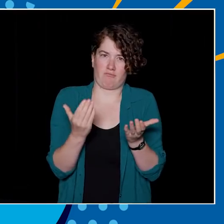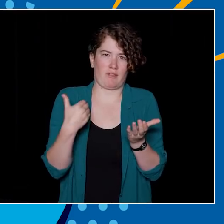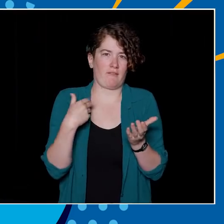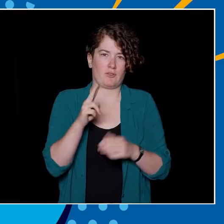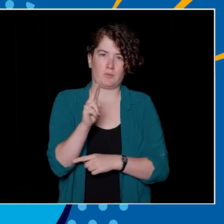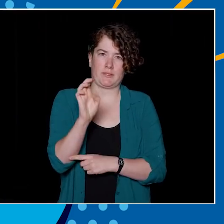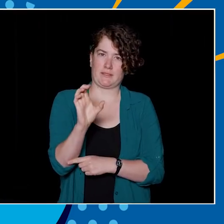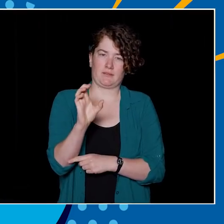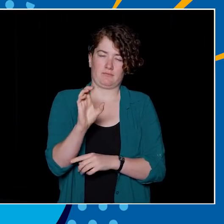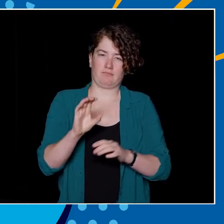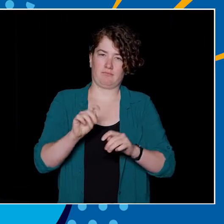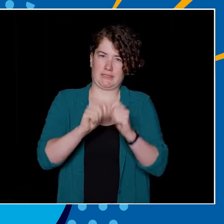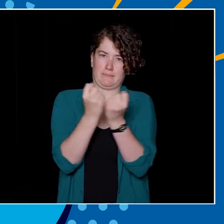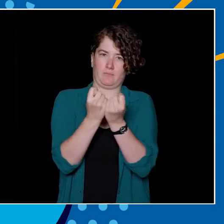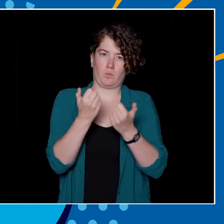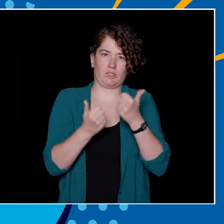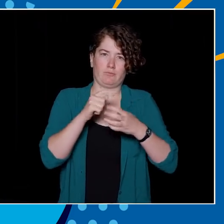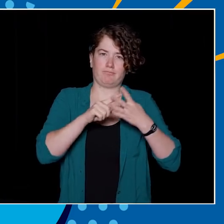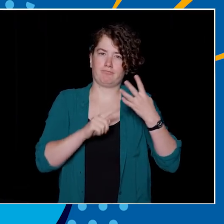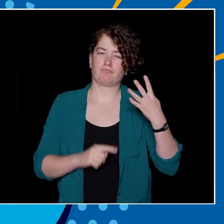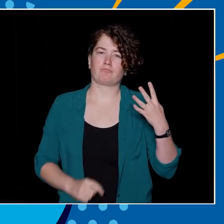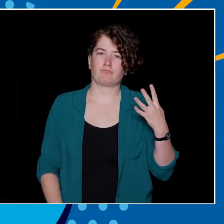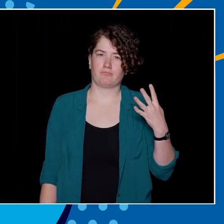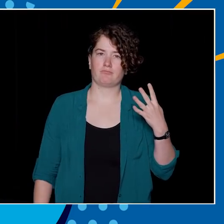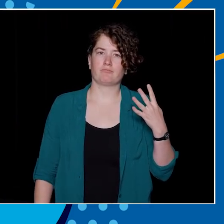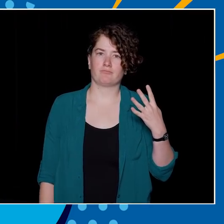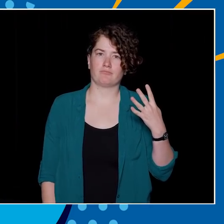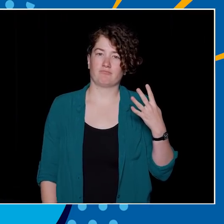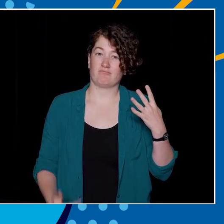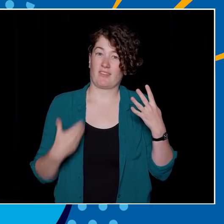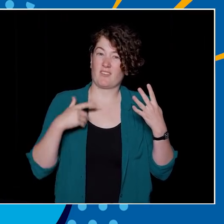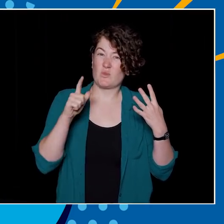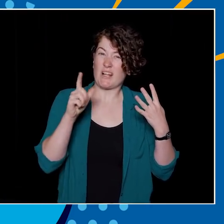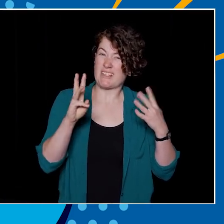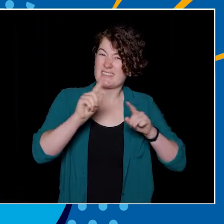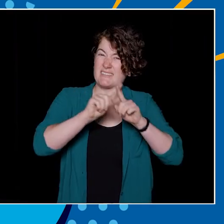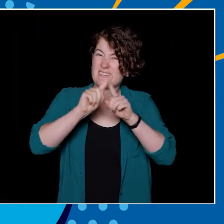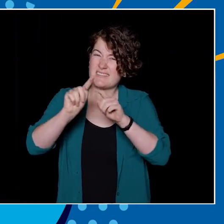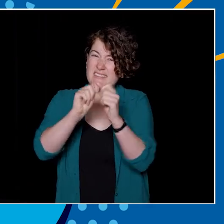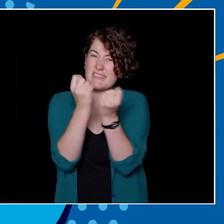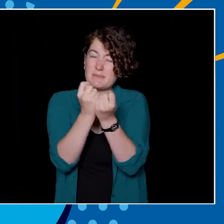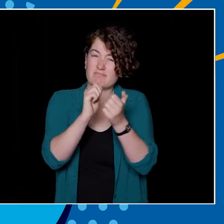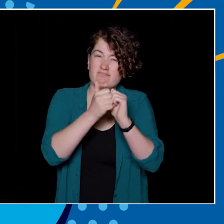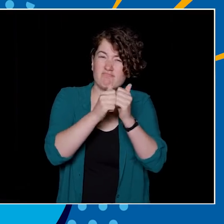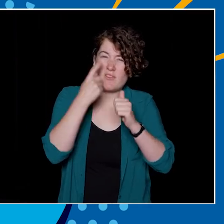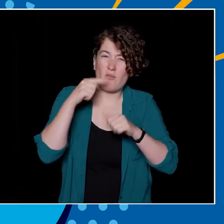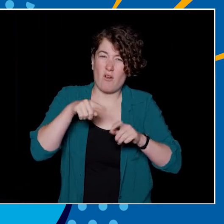B, golf, C, cross country or D, log birling. We've got 26 teams that compete for the Thunderbirds.